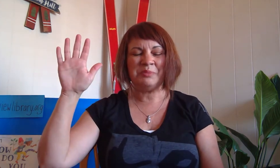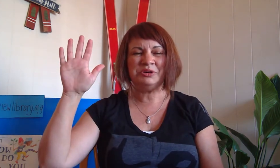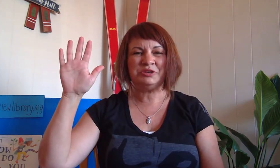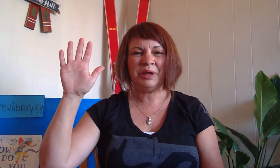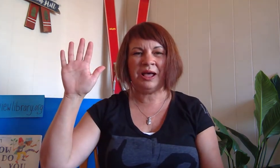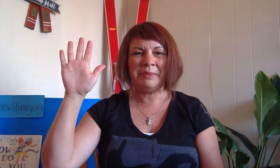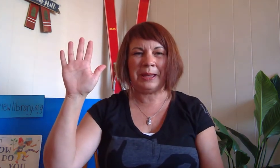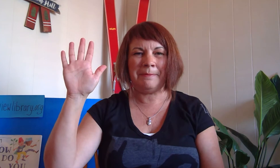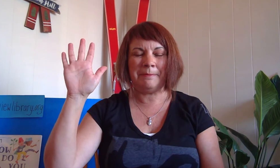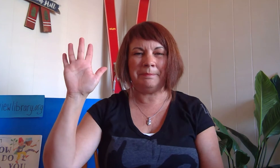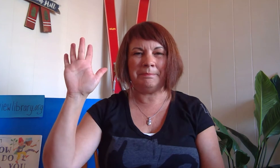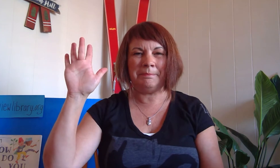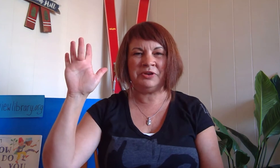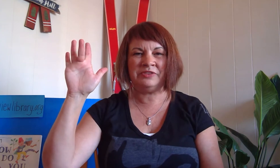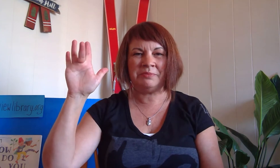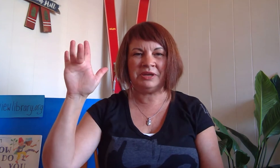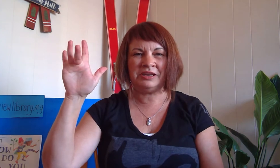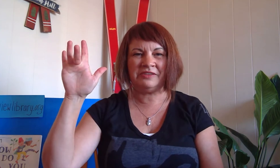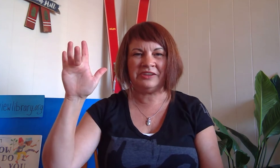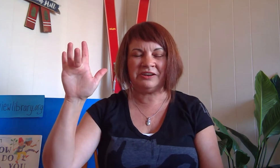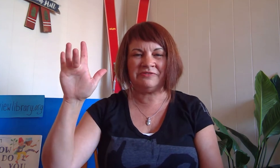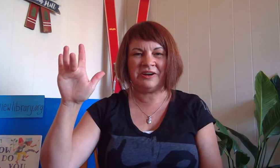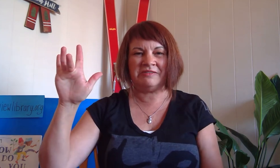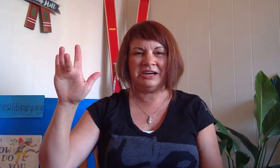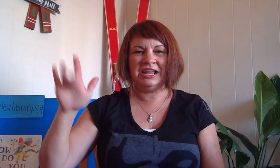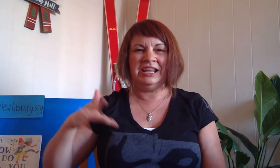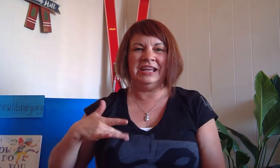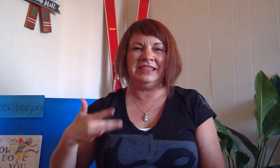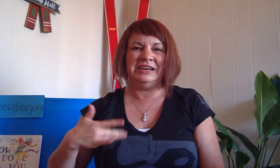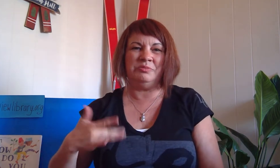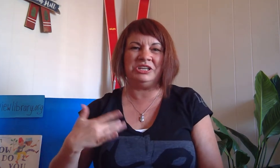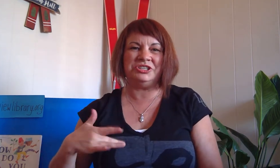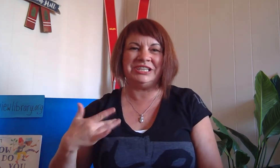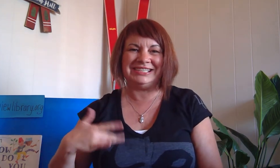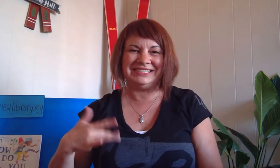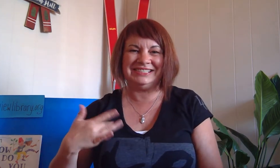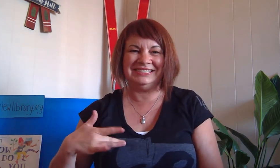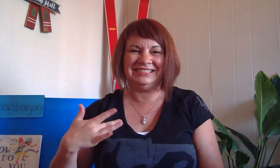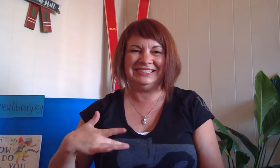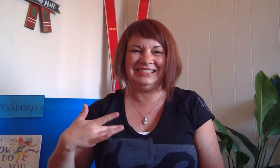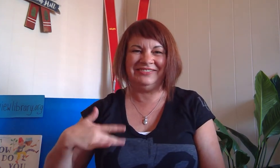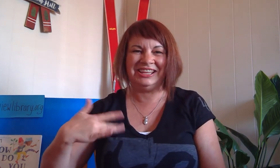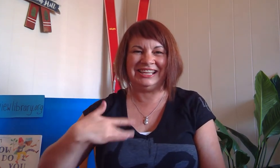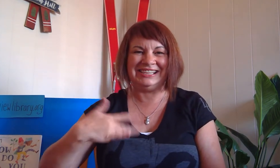Put your palm up, move your middle finger forward and then you brush your chest. Feelings.